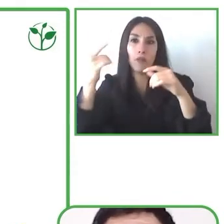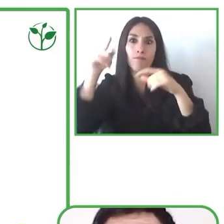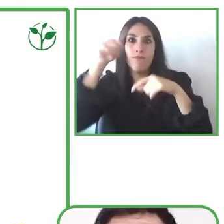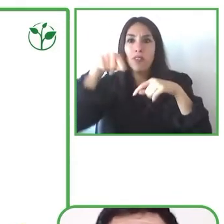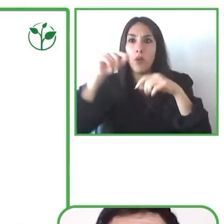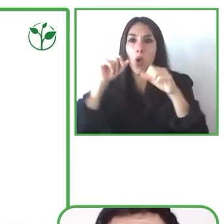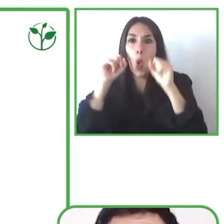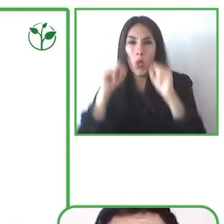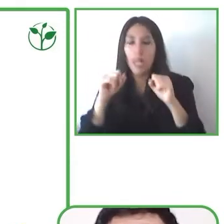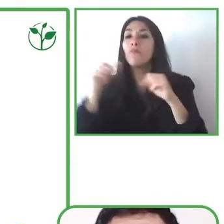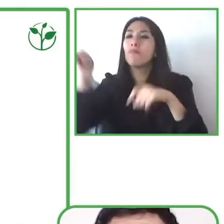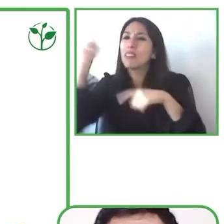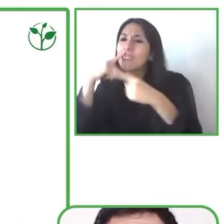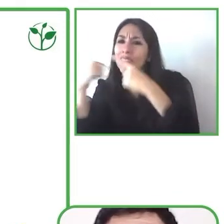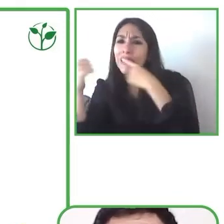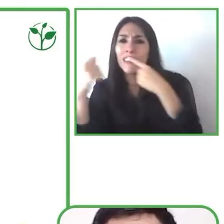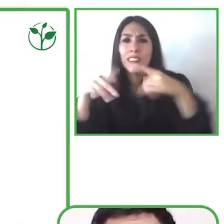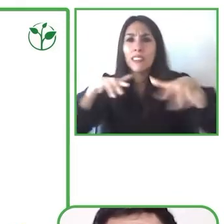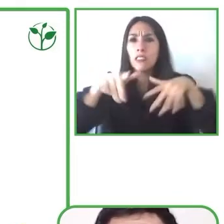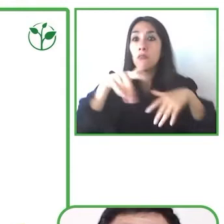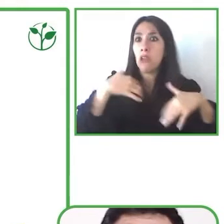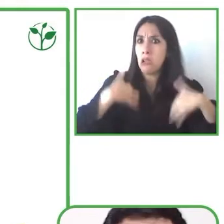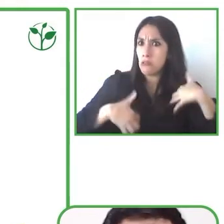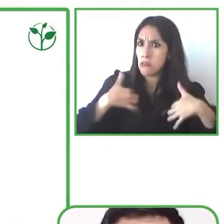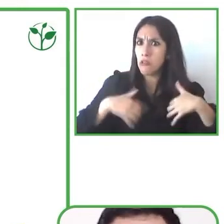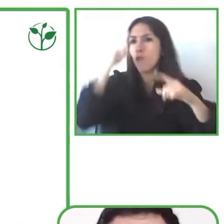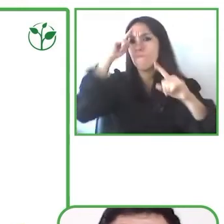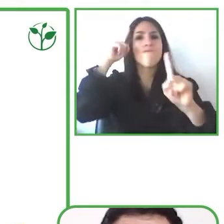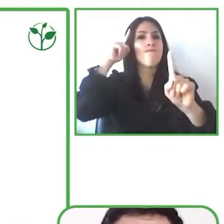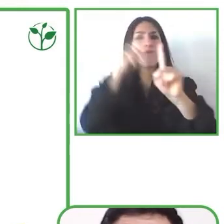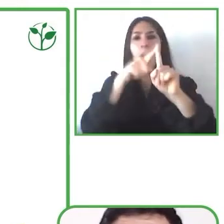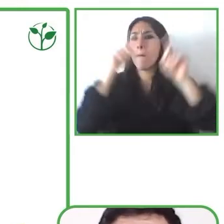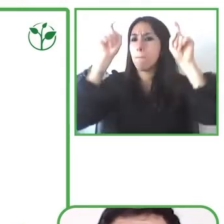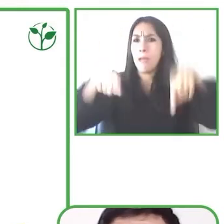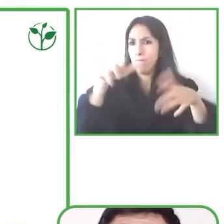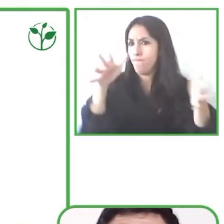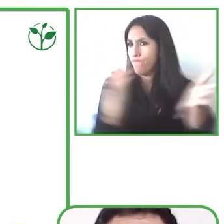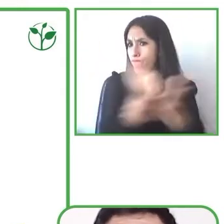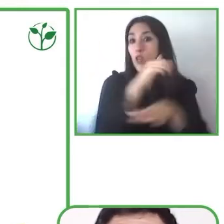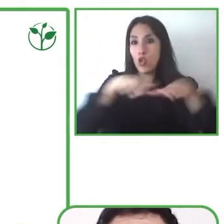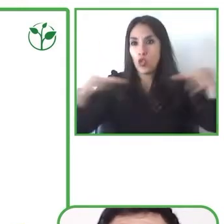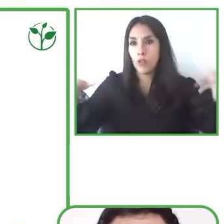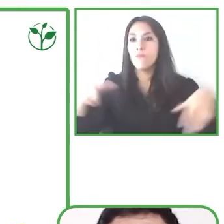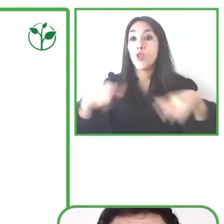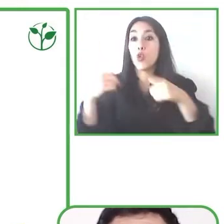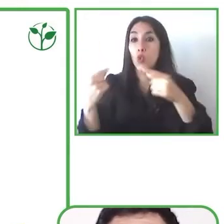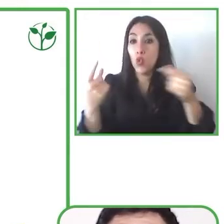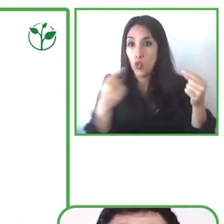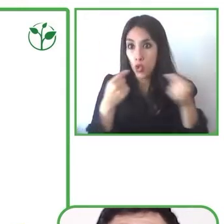that we have with La Mesita is to have other languages versions and also from